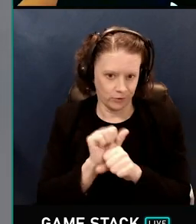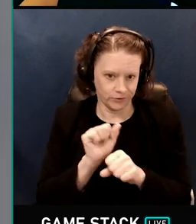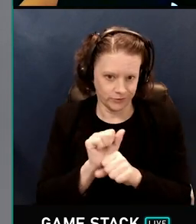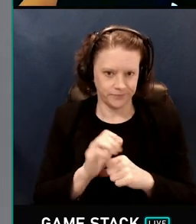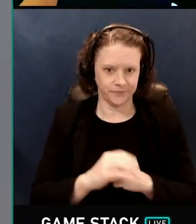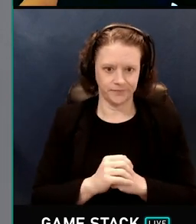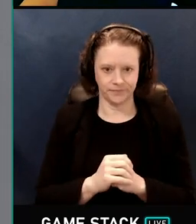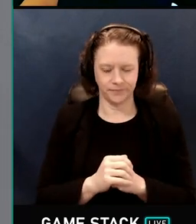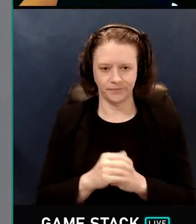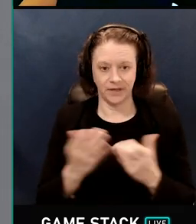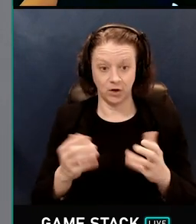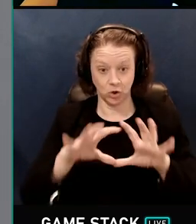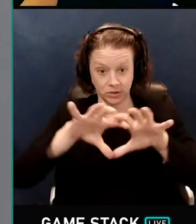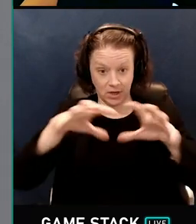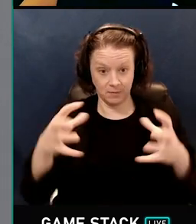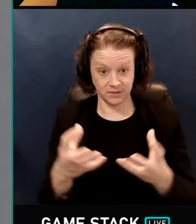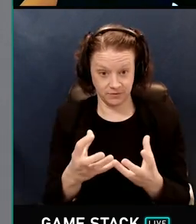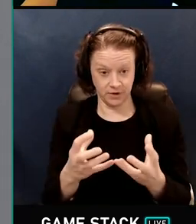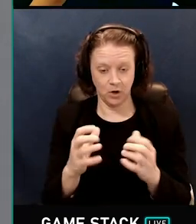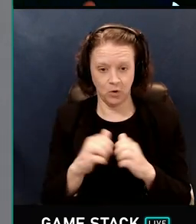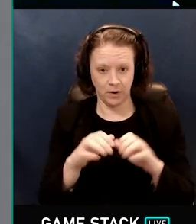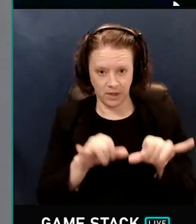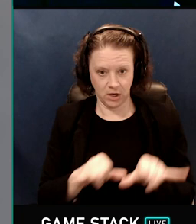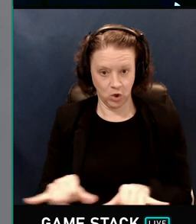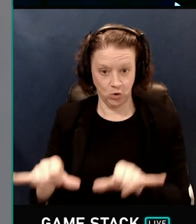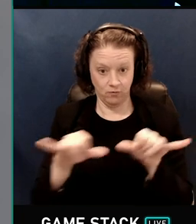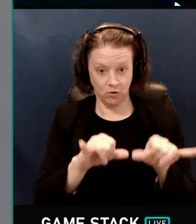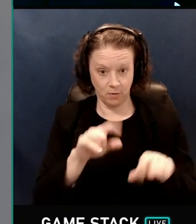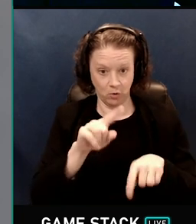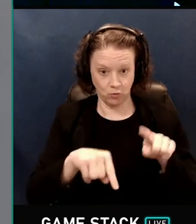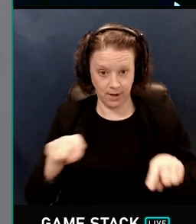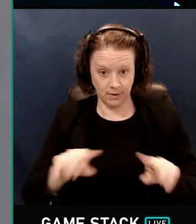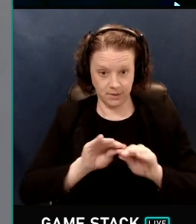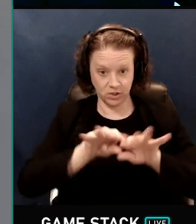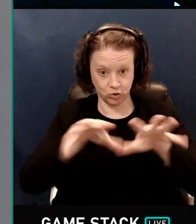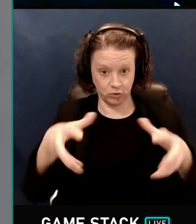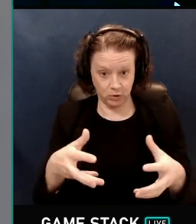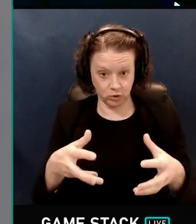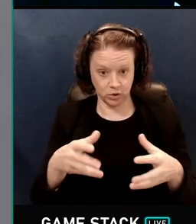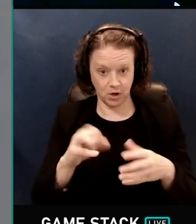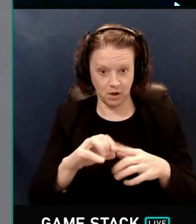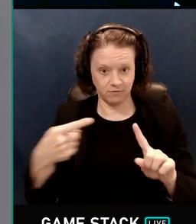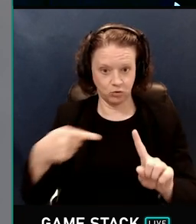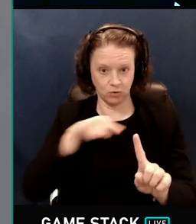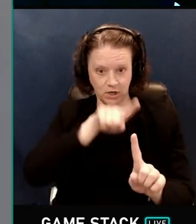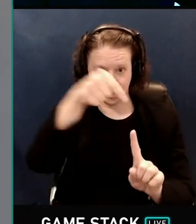So here's a hemisphere with a uniform random distribution of directions.